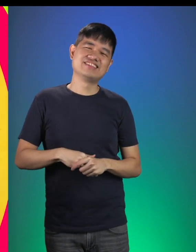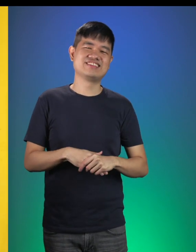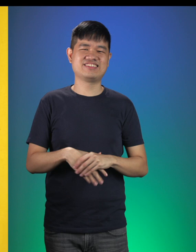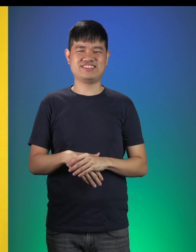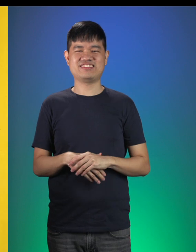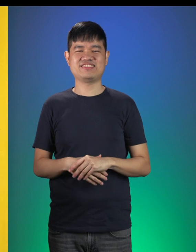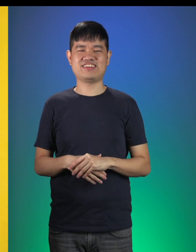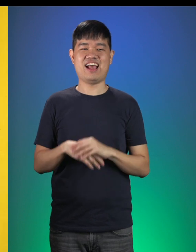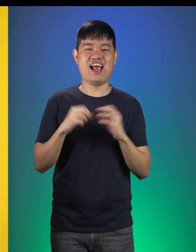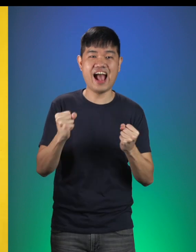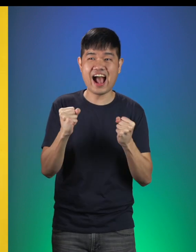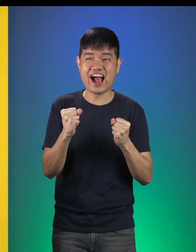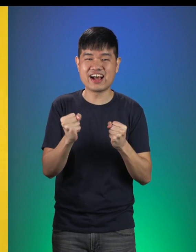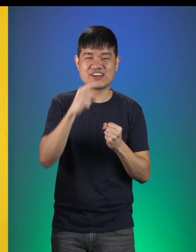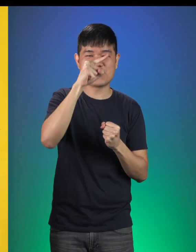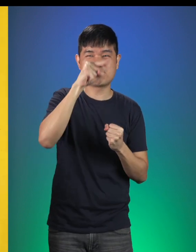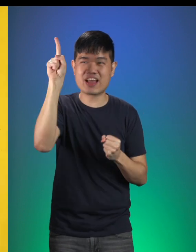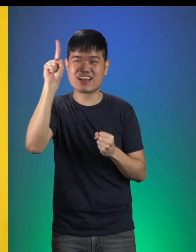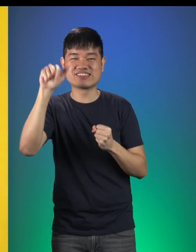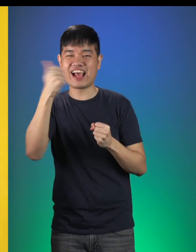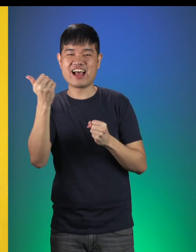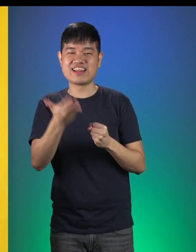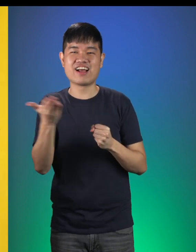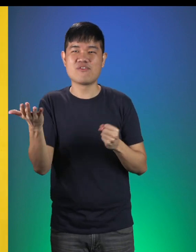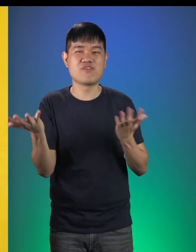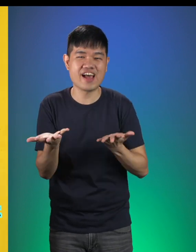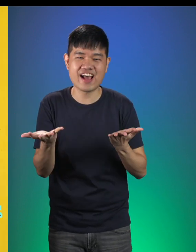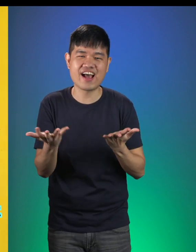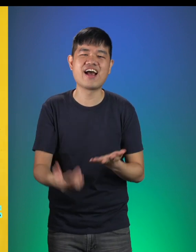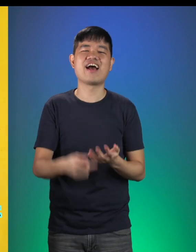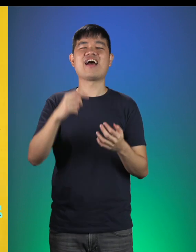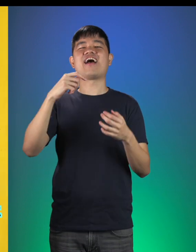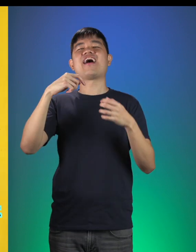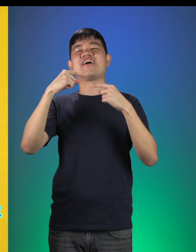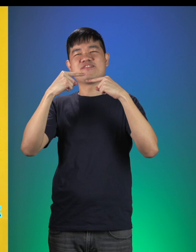Dwayne: And so, Little Red checked off another item from her list Birthday Present!